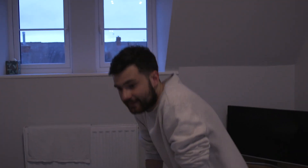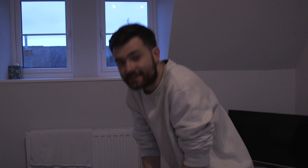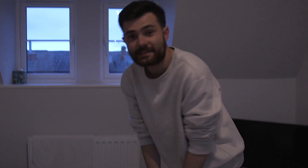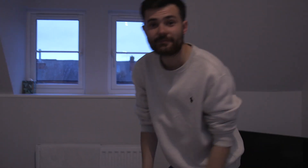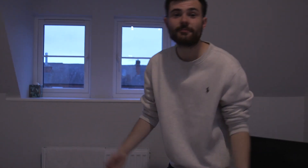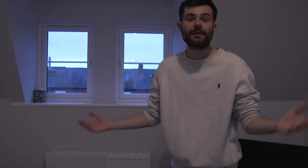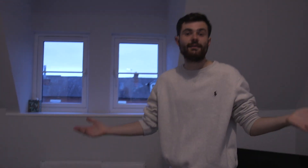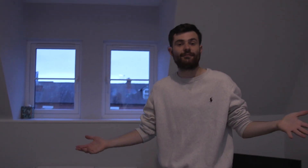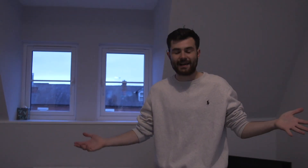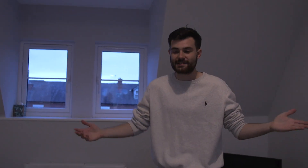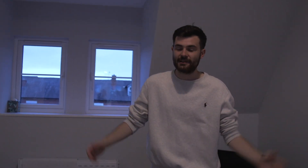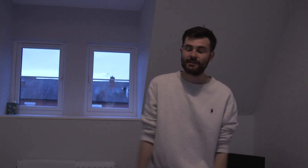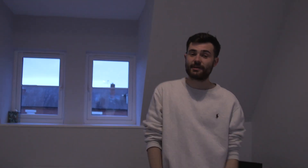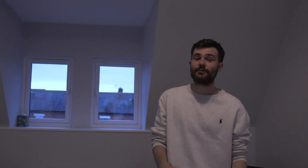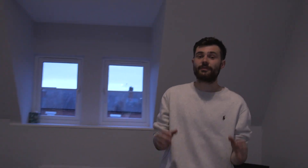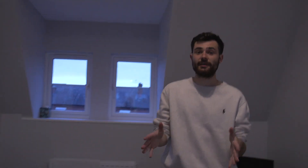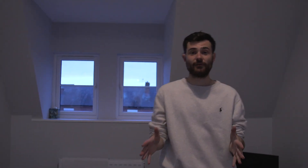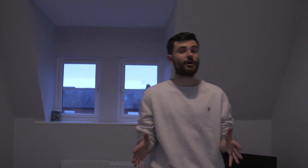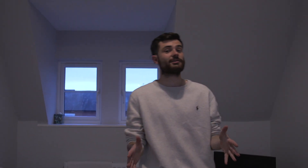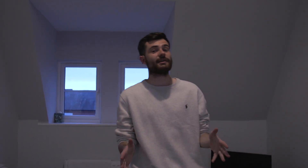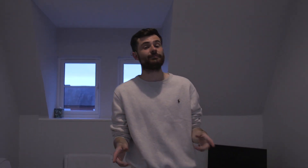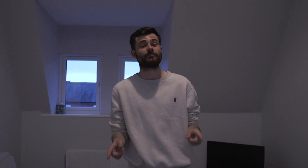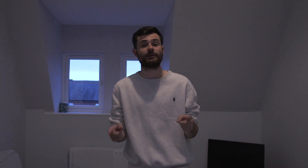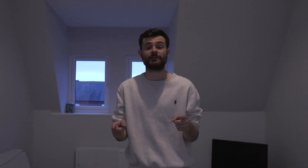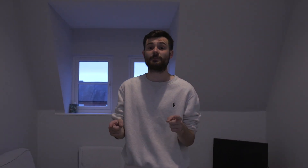And that's it for my flat Thank you for watching